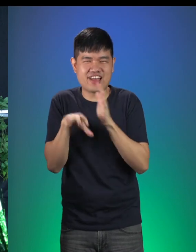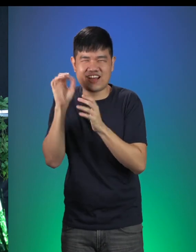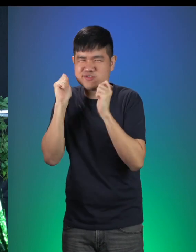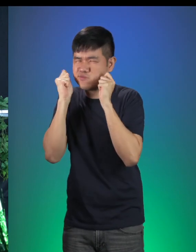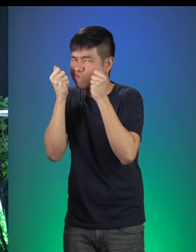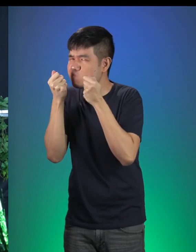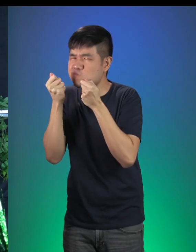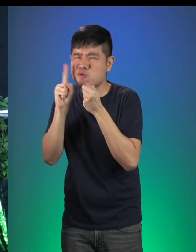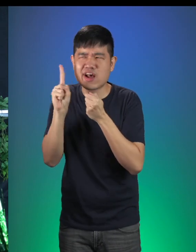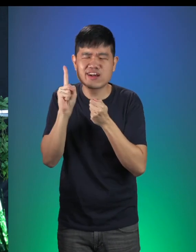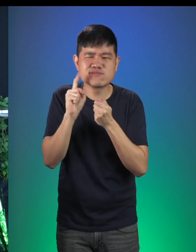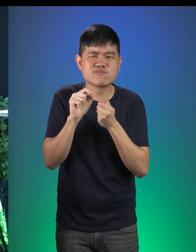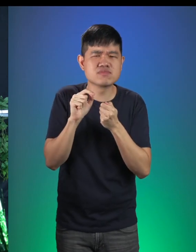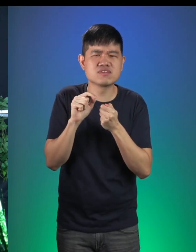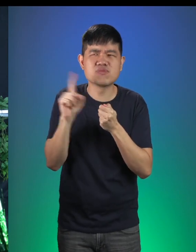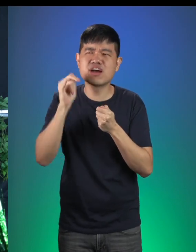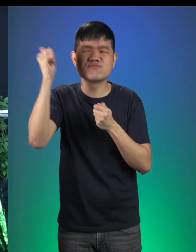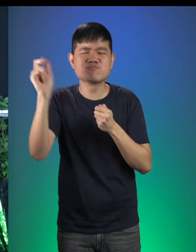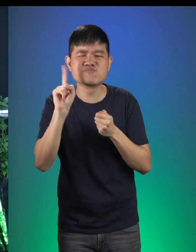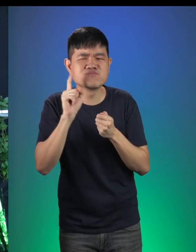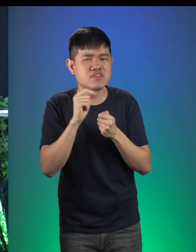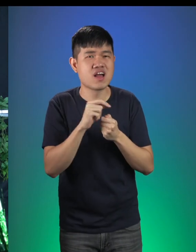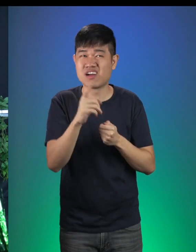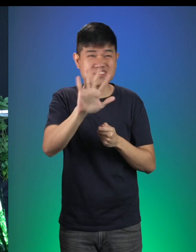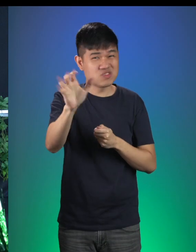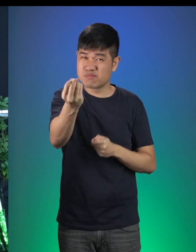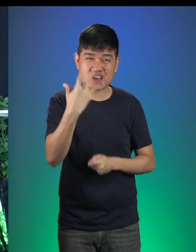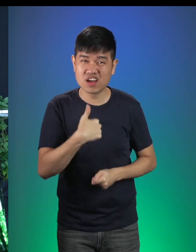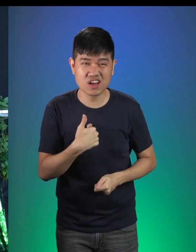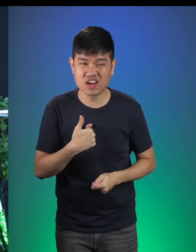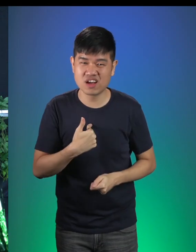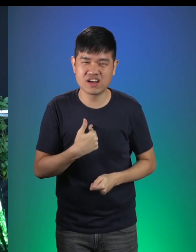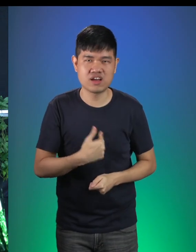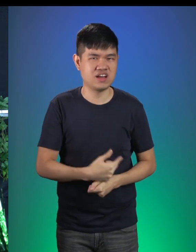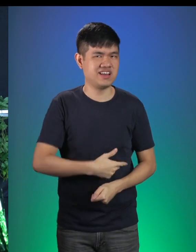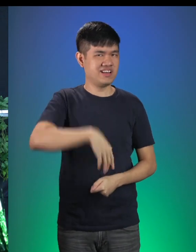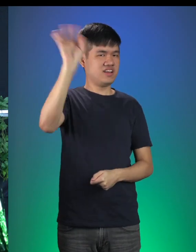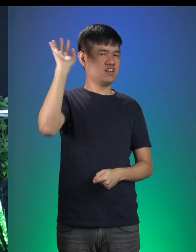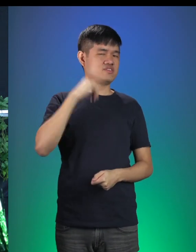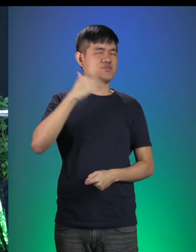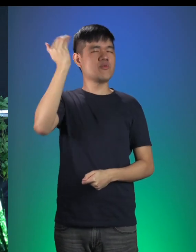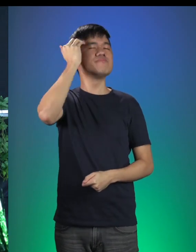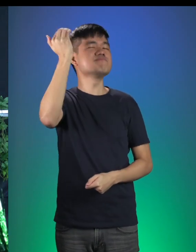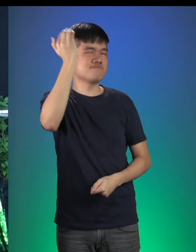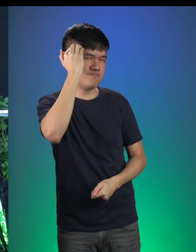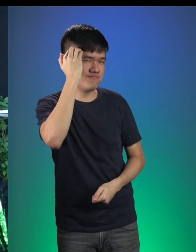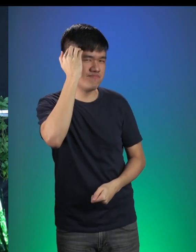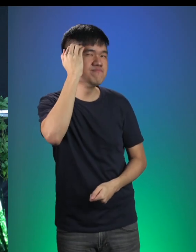Where is she off to? Oh you don’t want to tell me? Well, I already know!